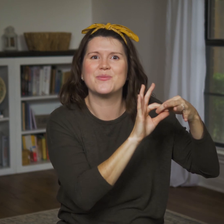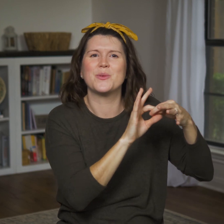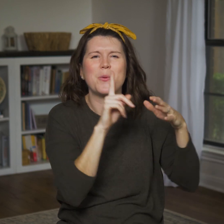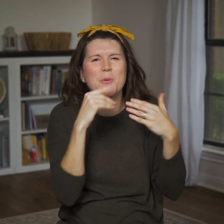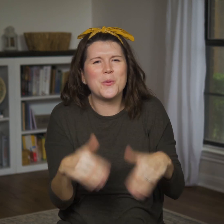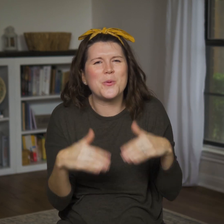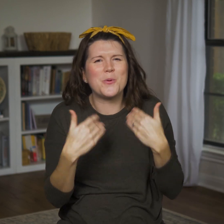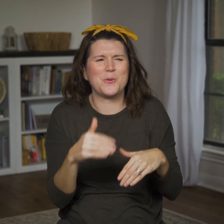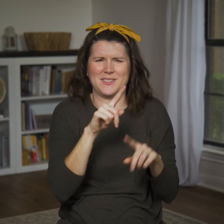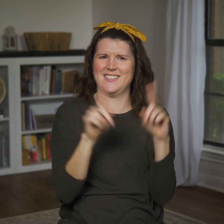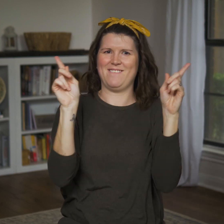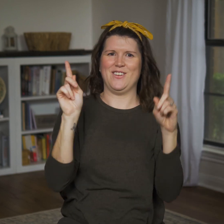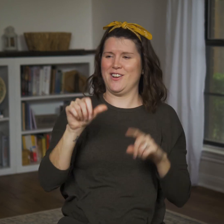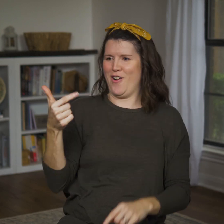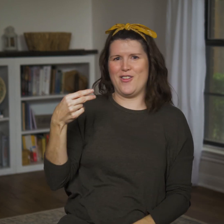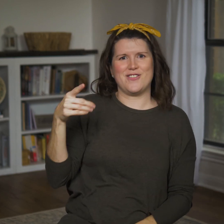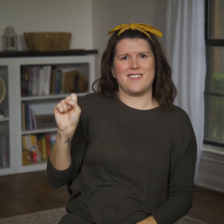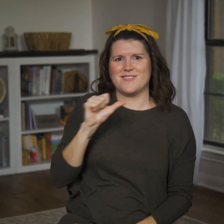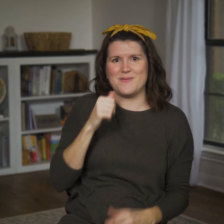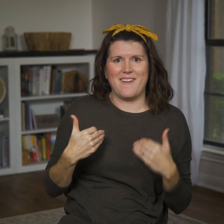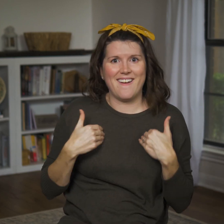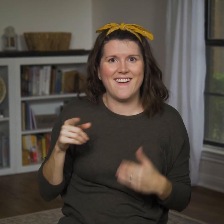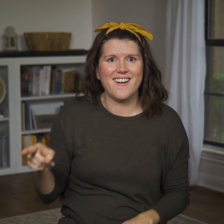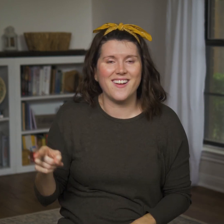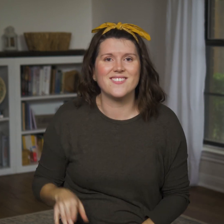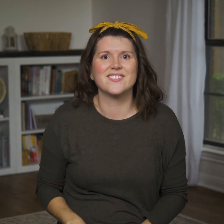What a contrast to every other god!